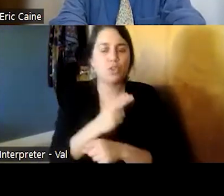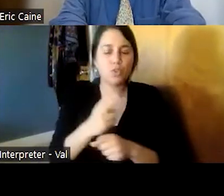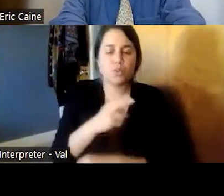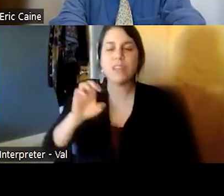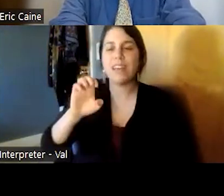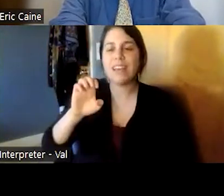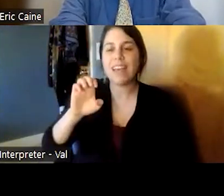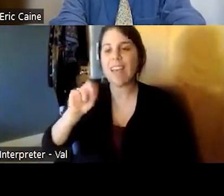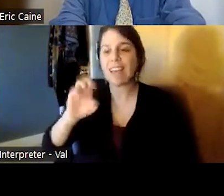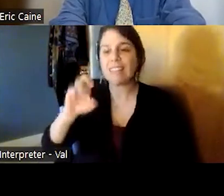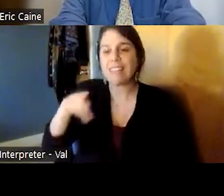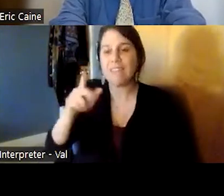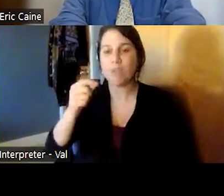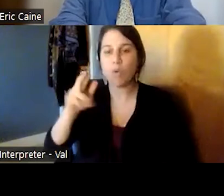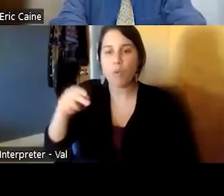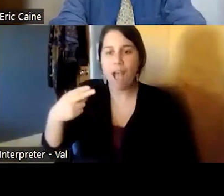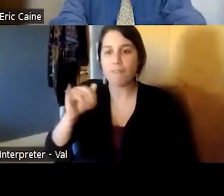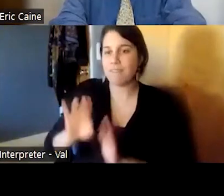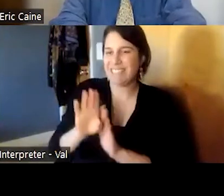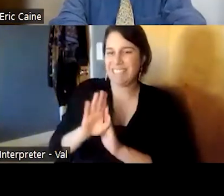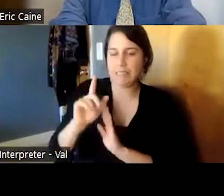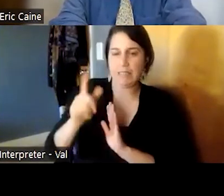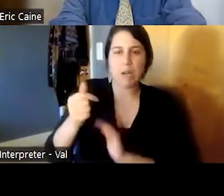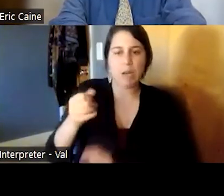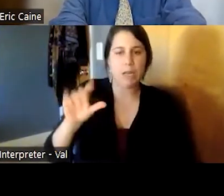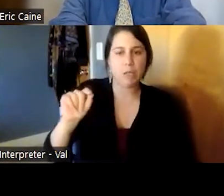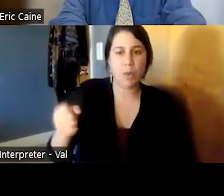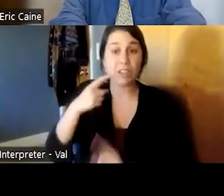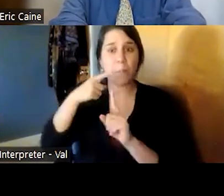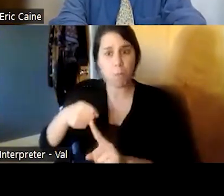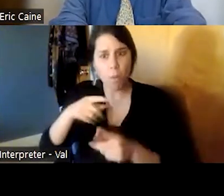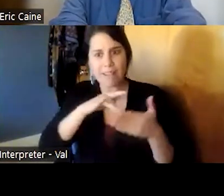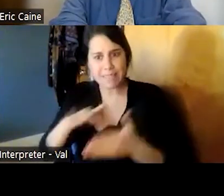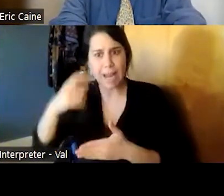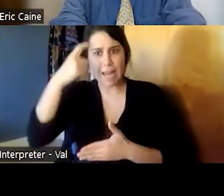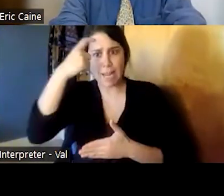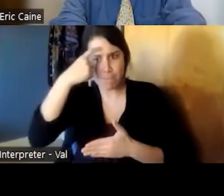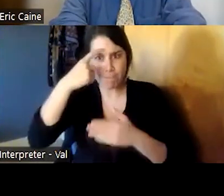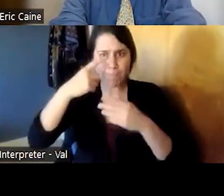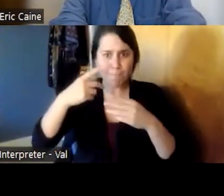the late 1920s to study physiology and they went to cincinnati together and